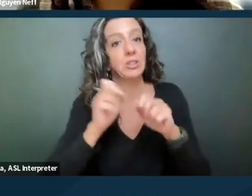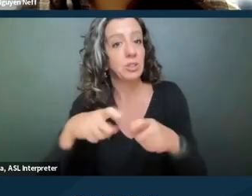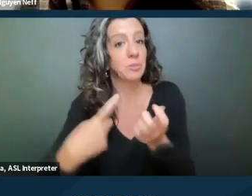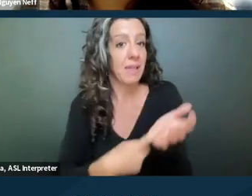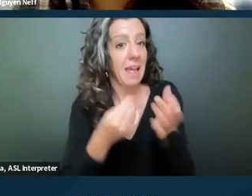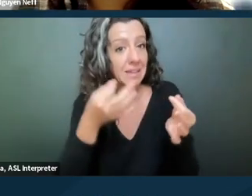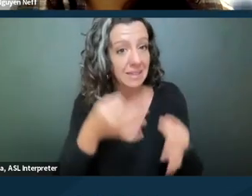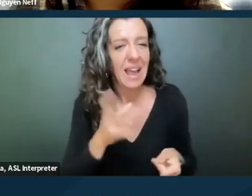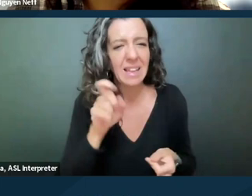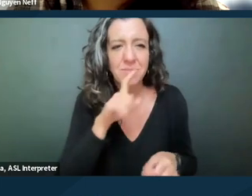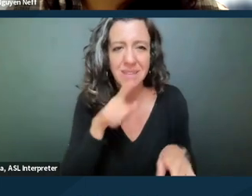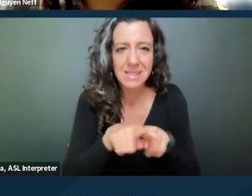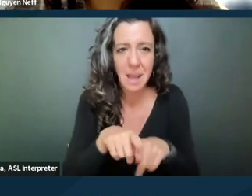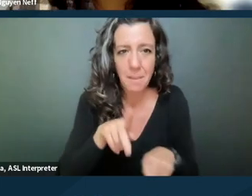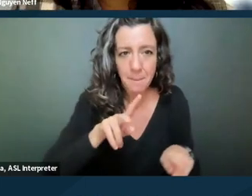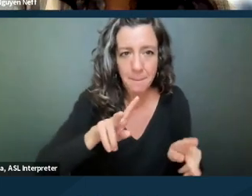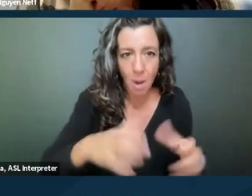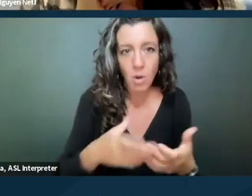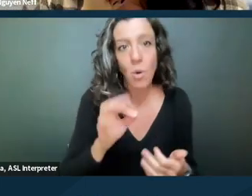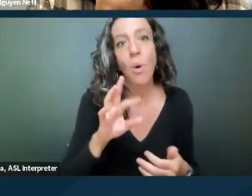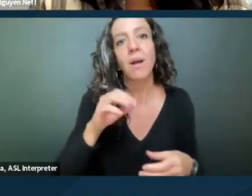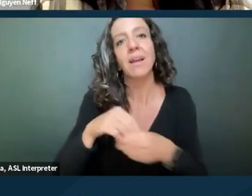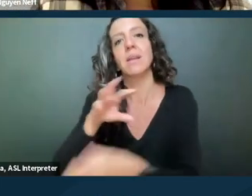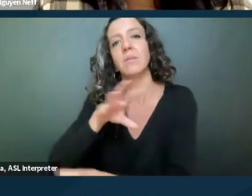or people who are in privity with a party, excuse me.